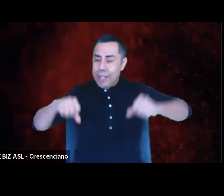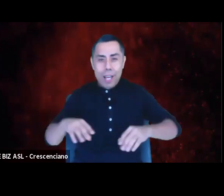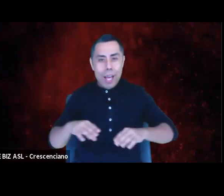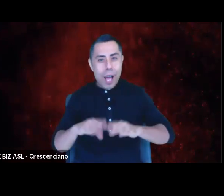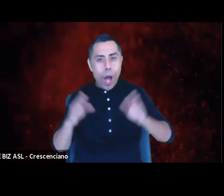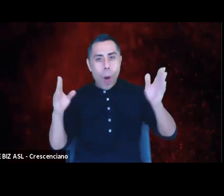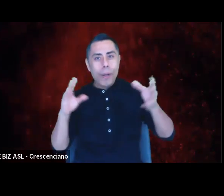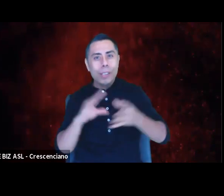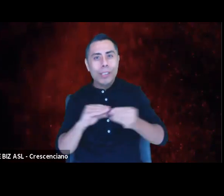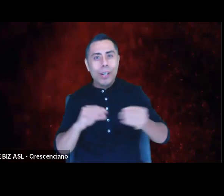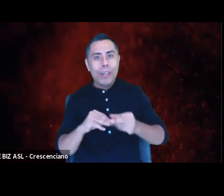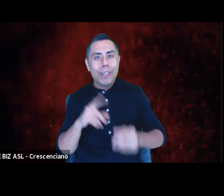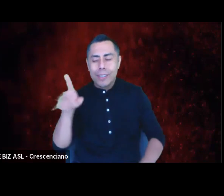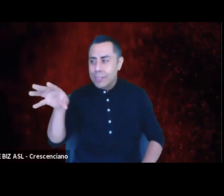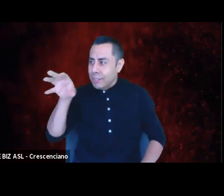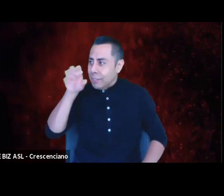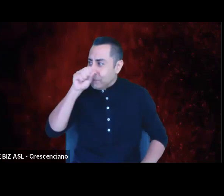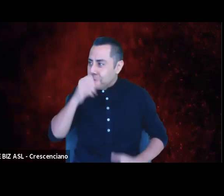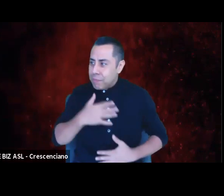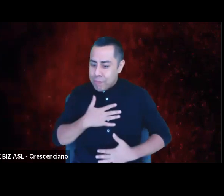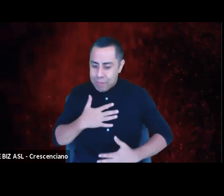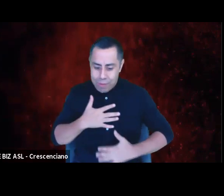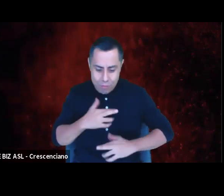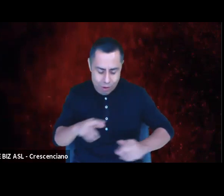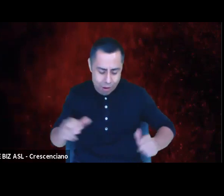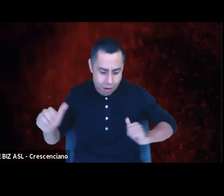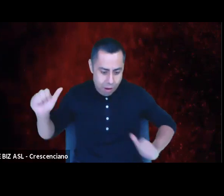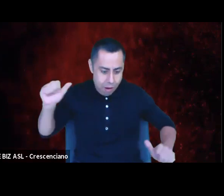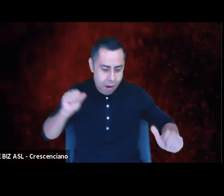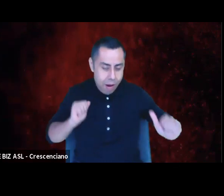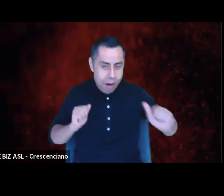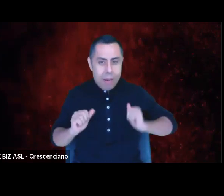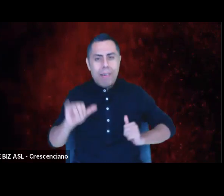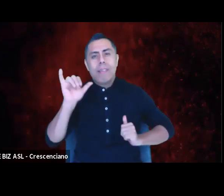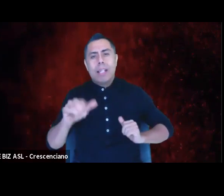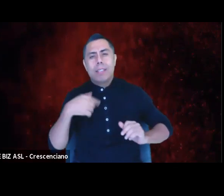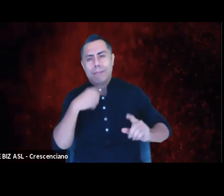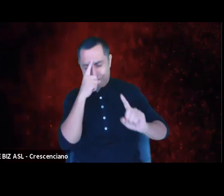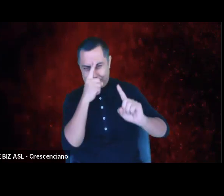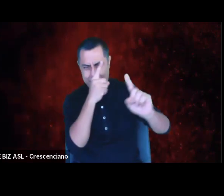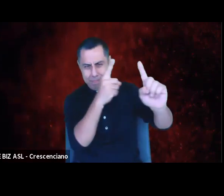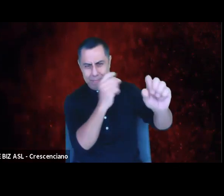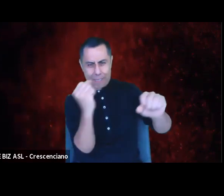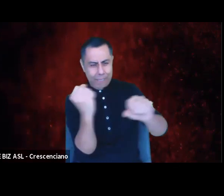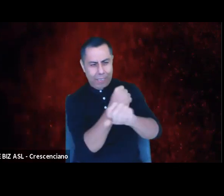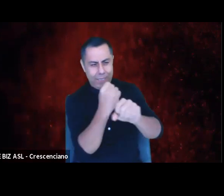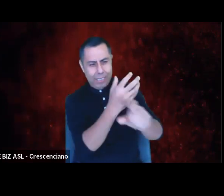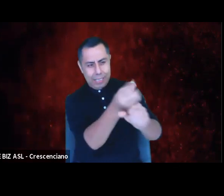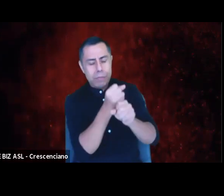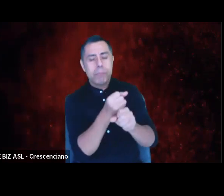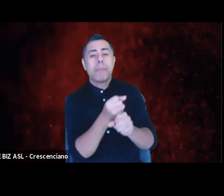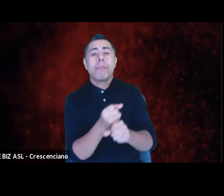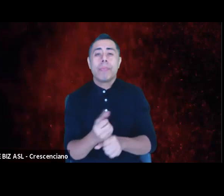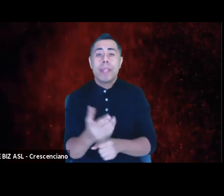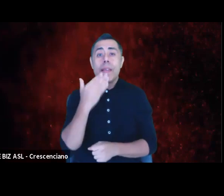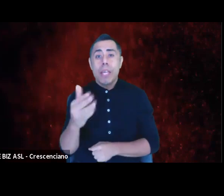that's what we're fighting for. Thank you to the mentors and those who came before me for your fight.